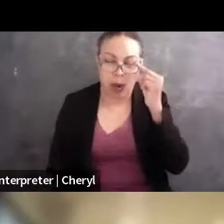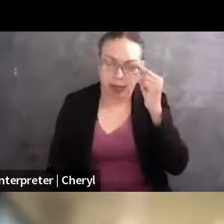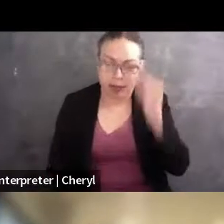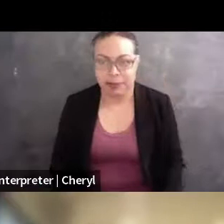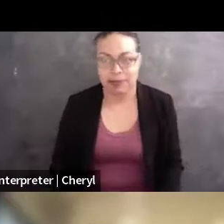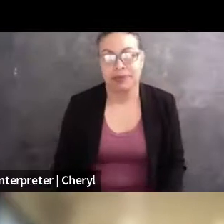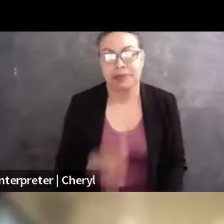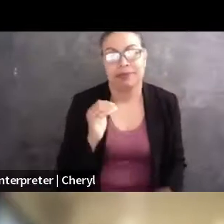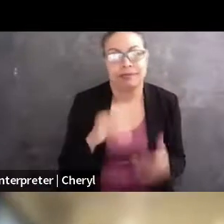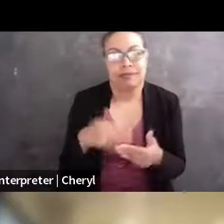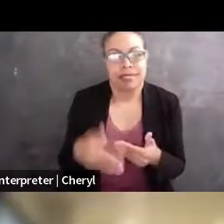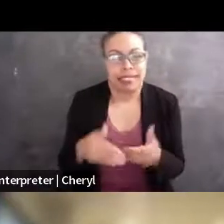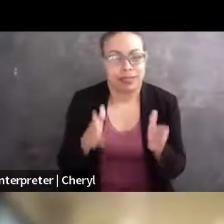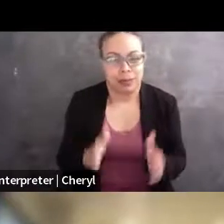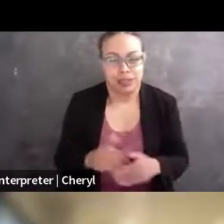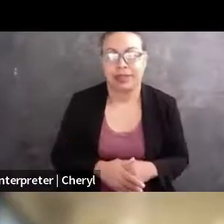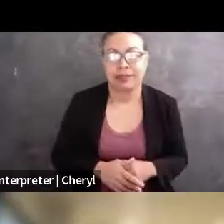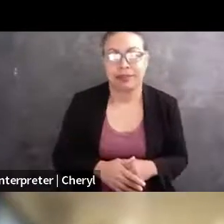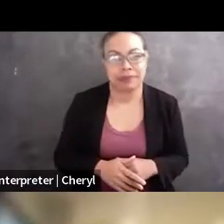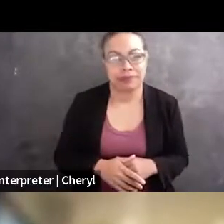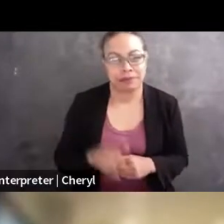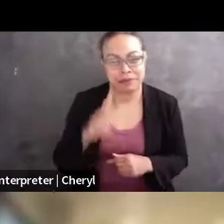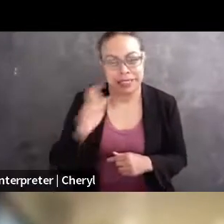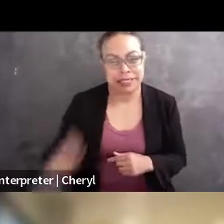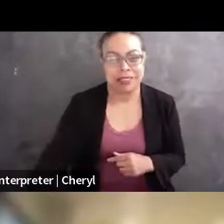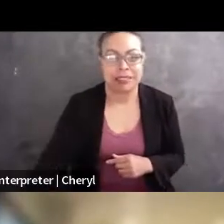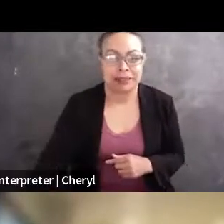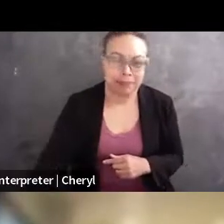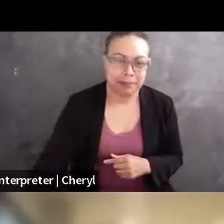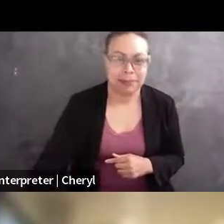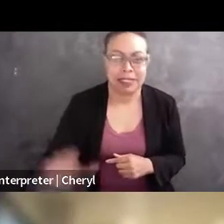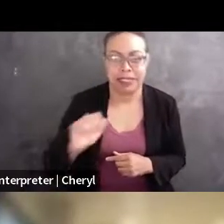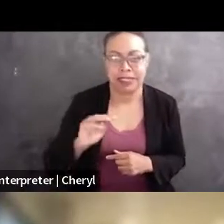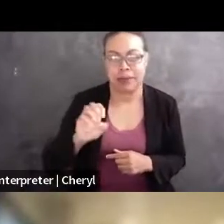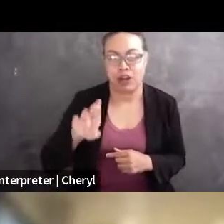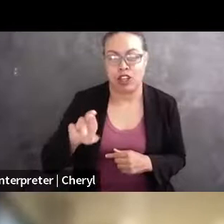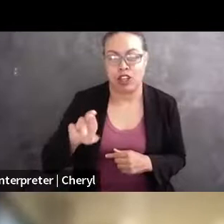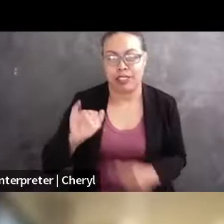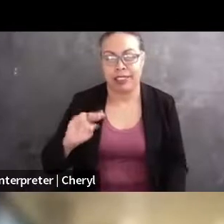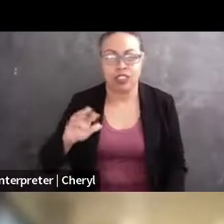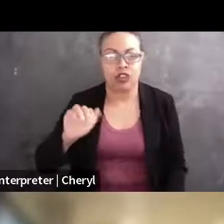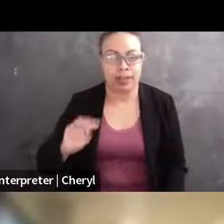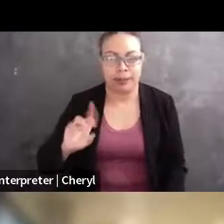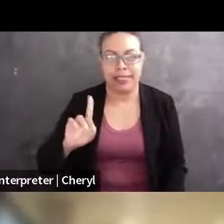Our next guest is Sommer Ingram Dean, who is a former journalist, licensed attorney,